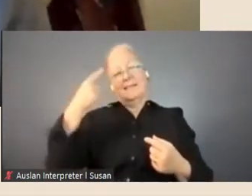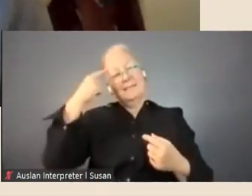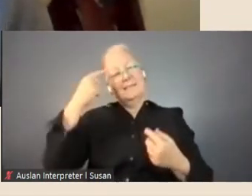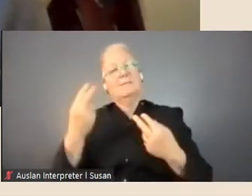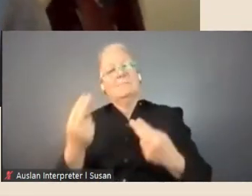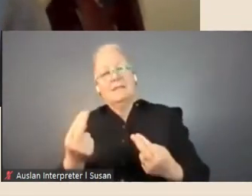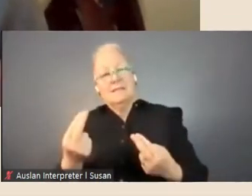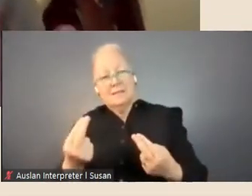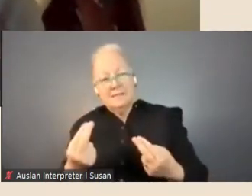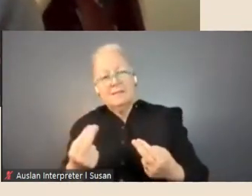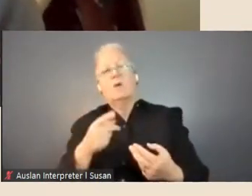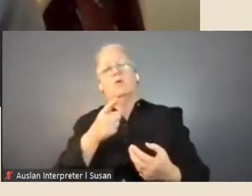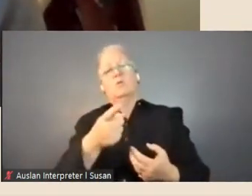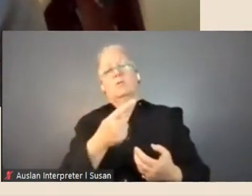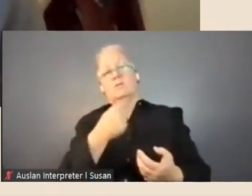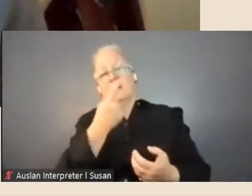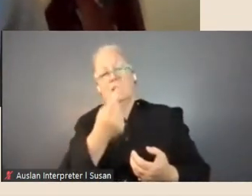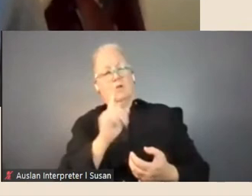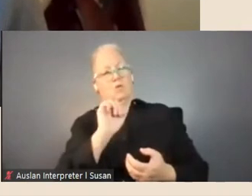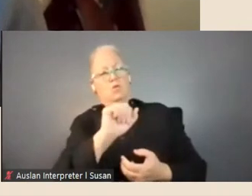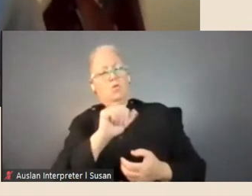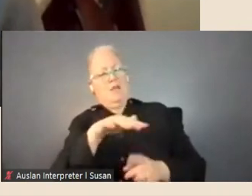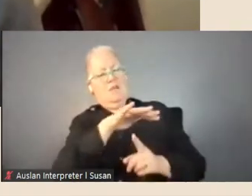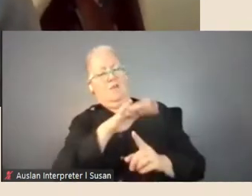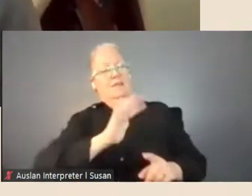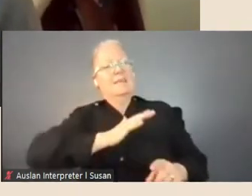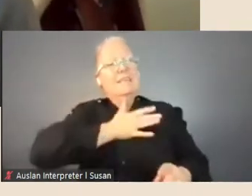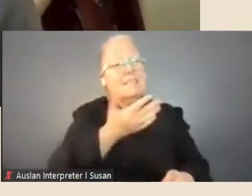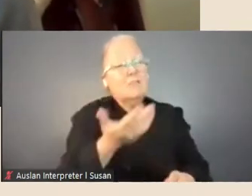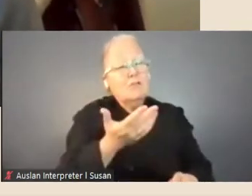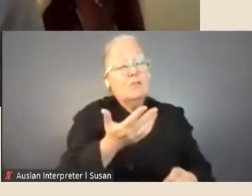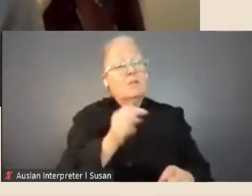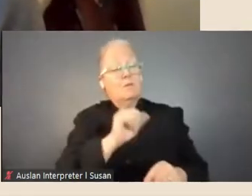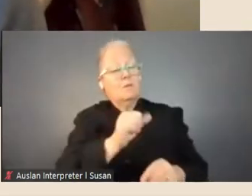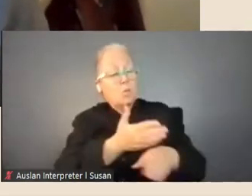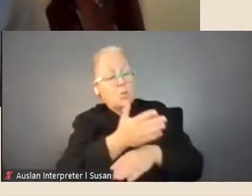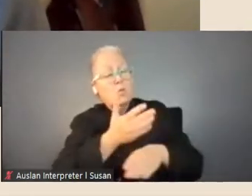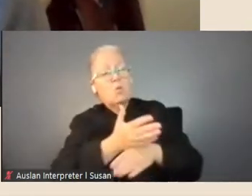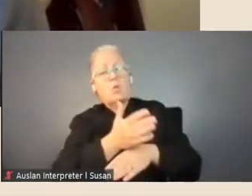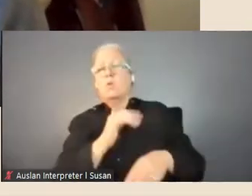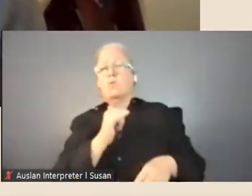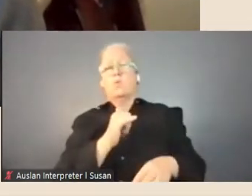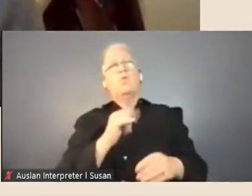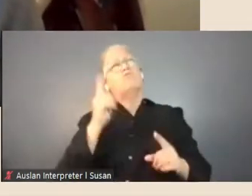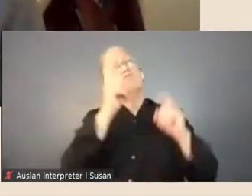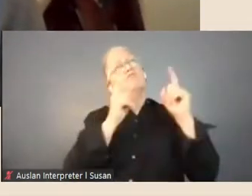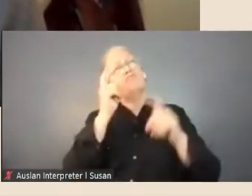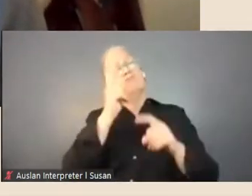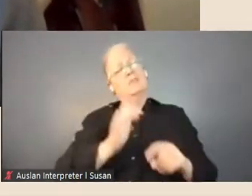is, what your area of interest is, whether it's research or, or other creativity, and demonstrate